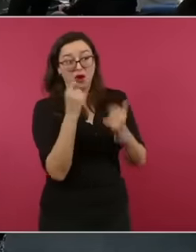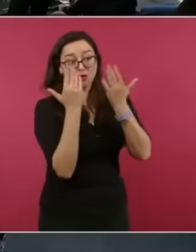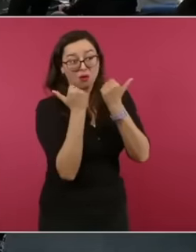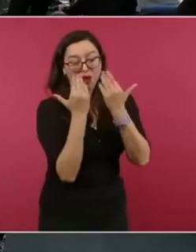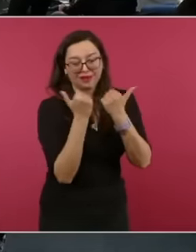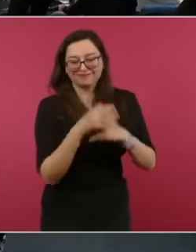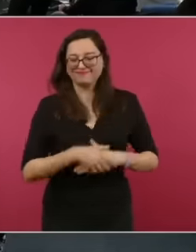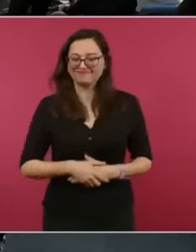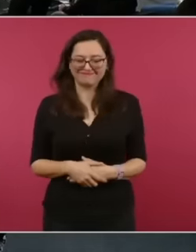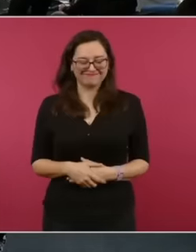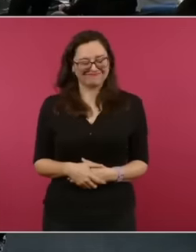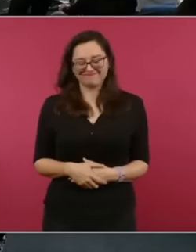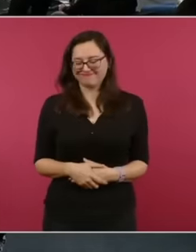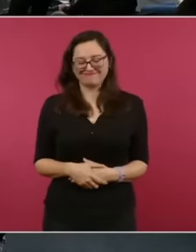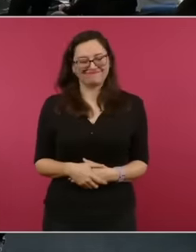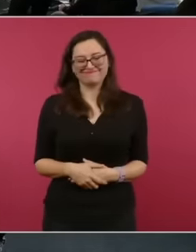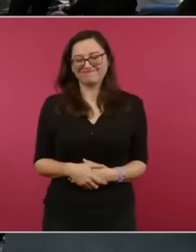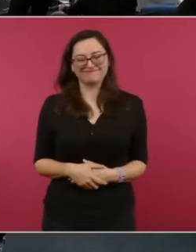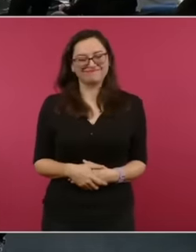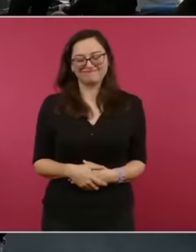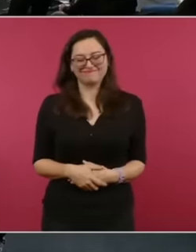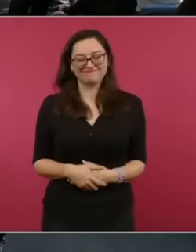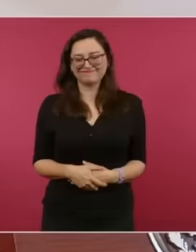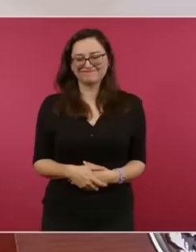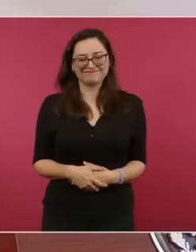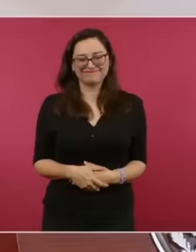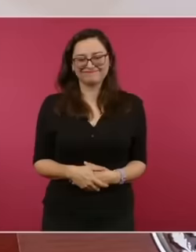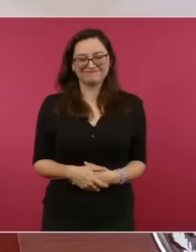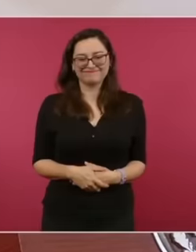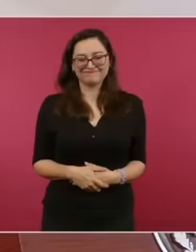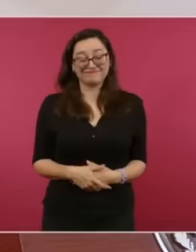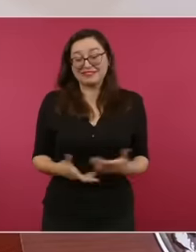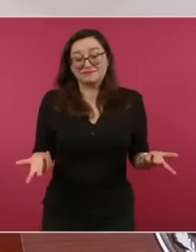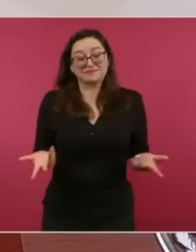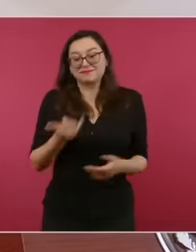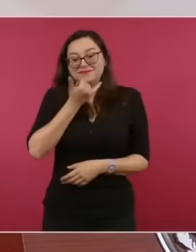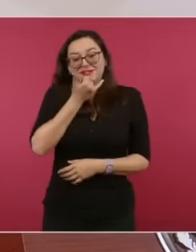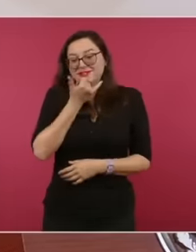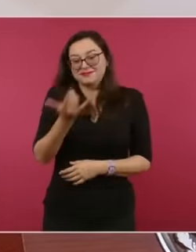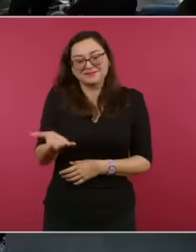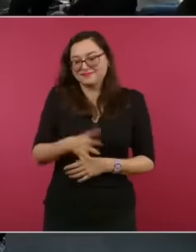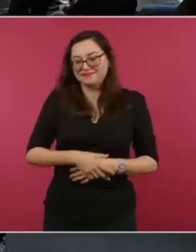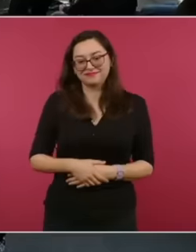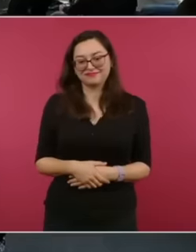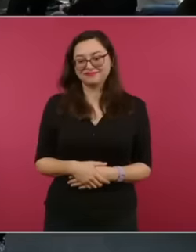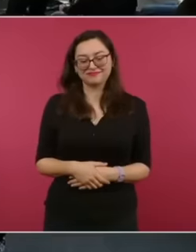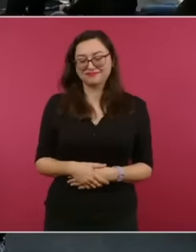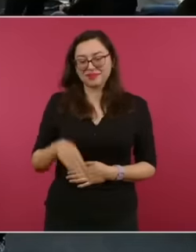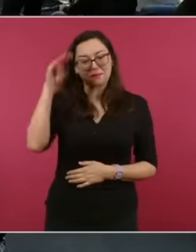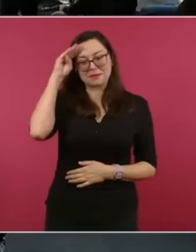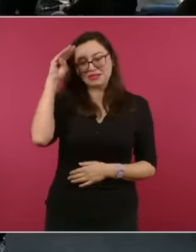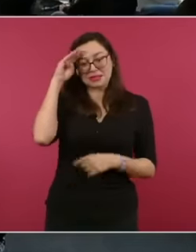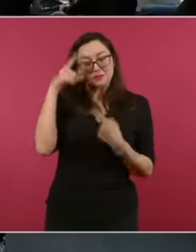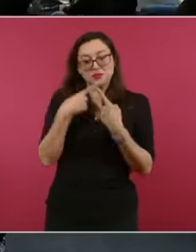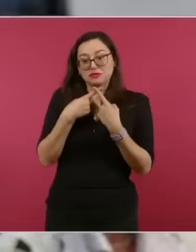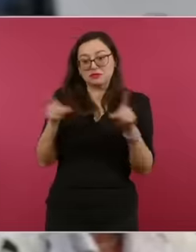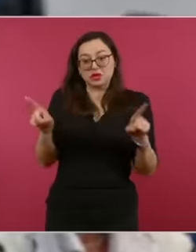there's no way we don't think the same Well, no, I'm not talking to you about ways of thinking, I